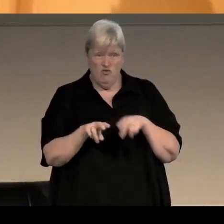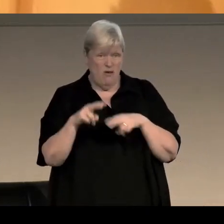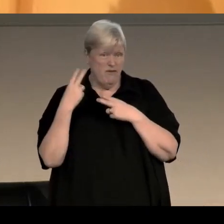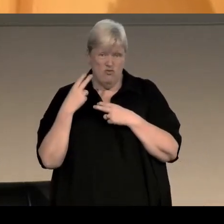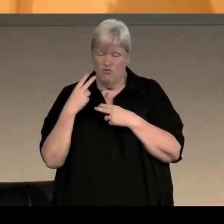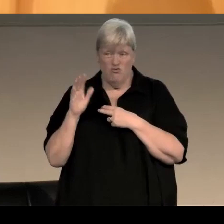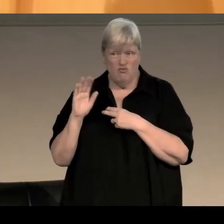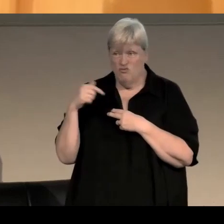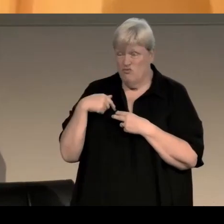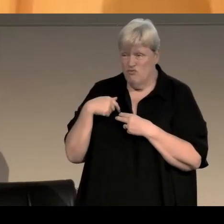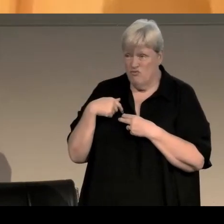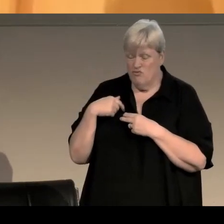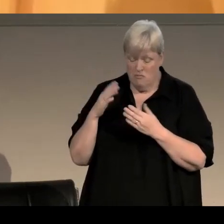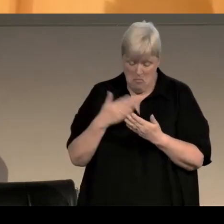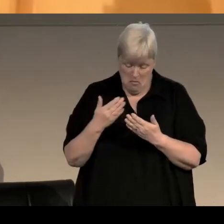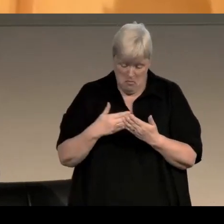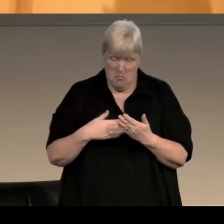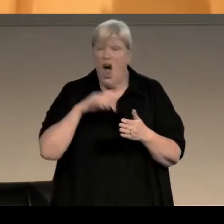The book pages only reviewed hardbacks,